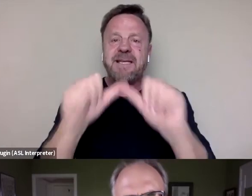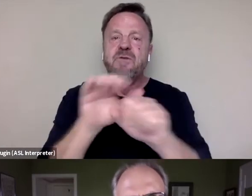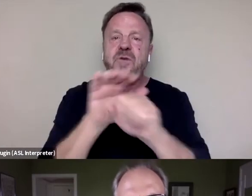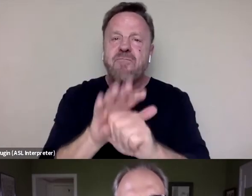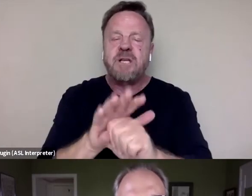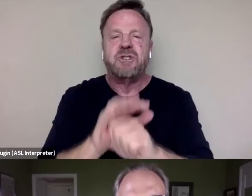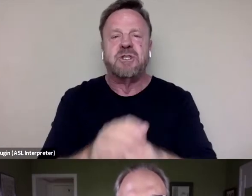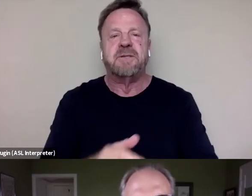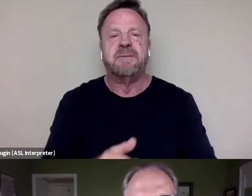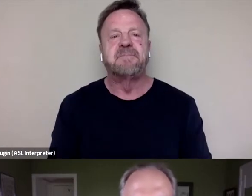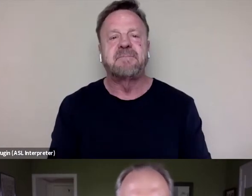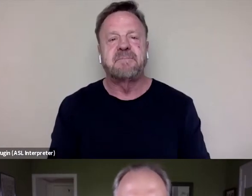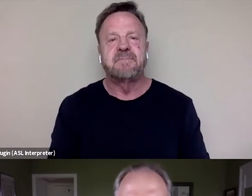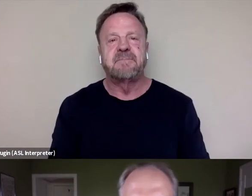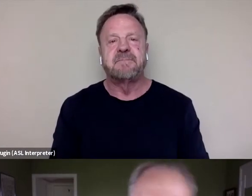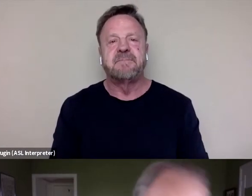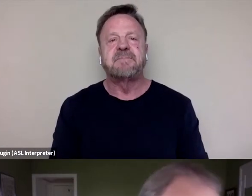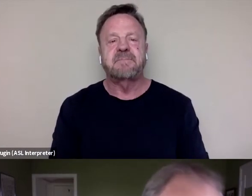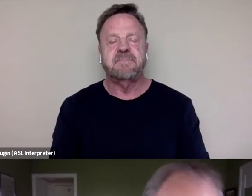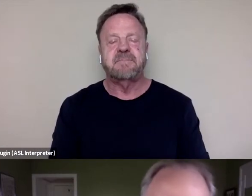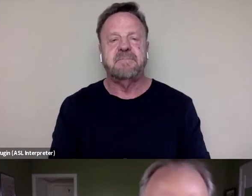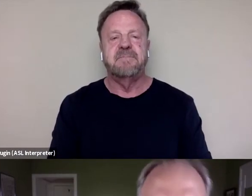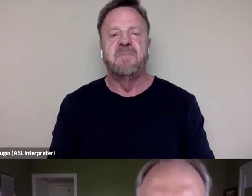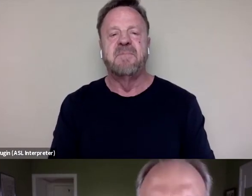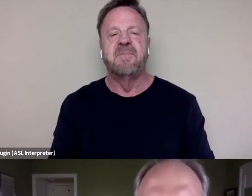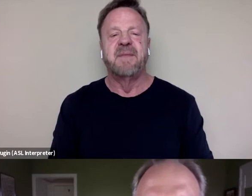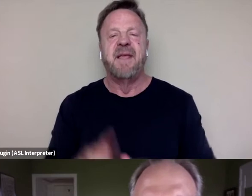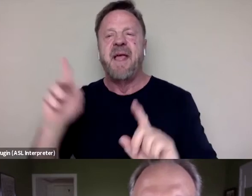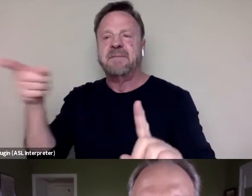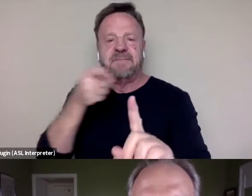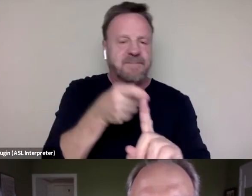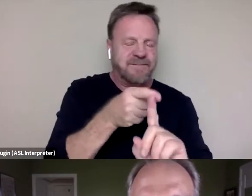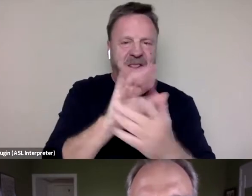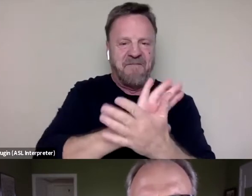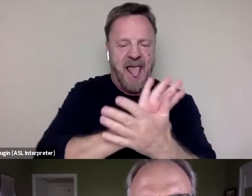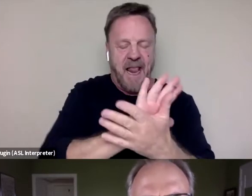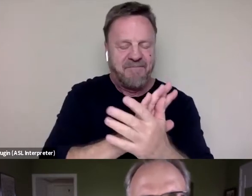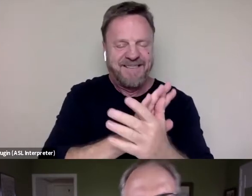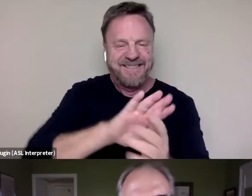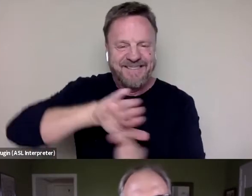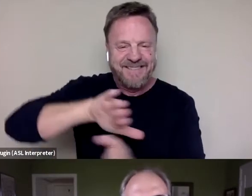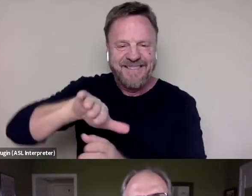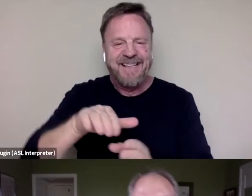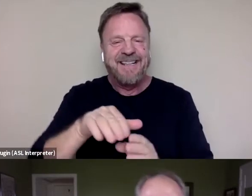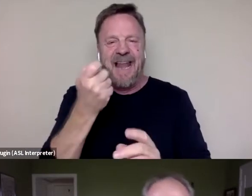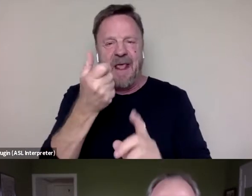Yep, yep, yep. Let me get back to the film. I feel like I'm getting a little bit offtrack here.